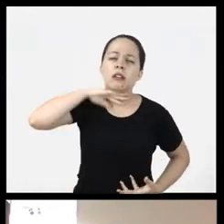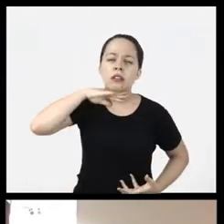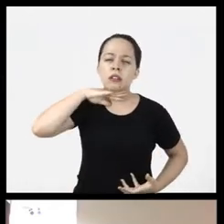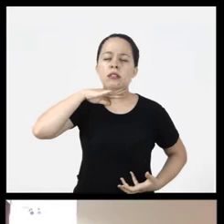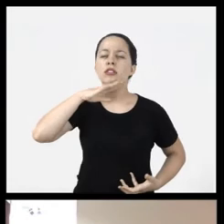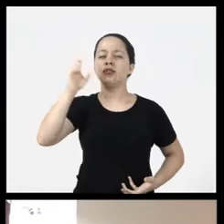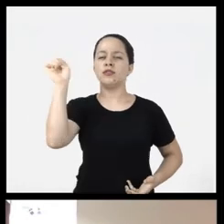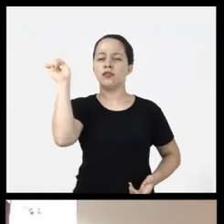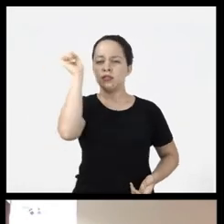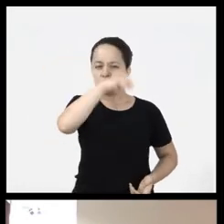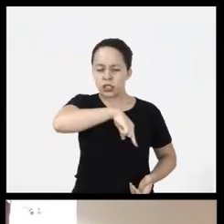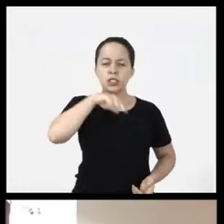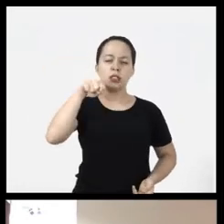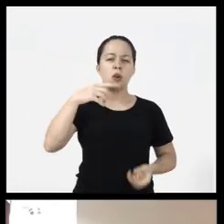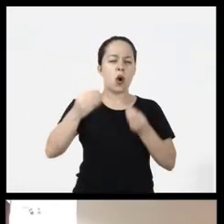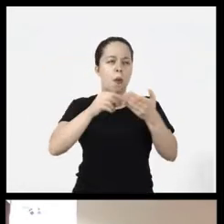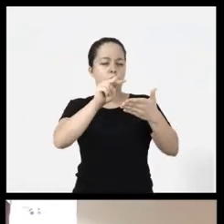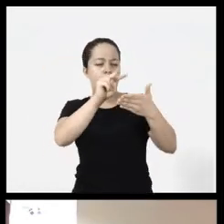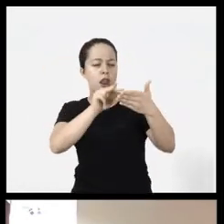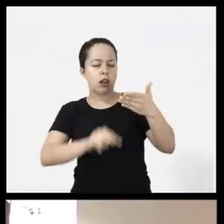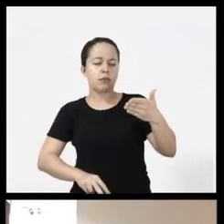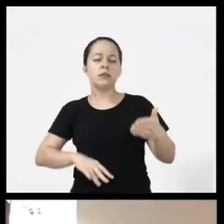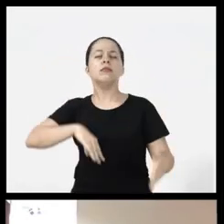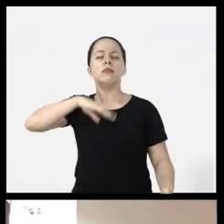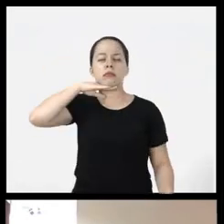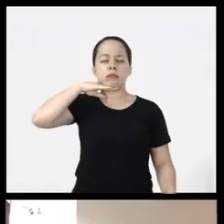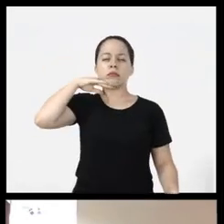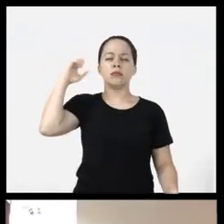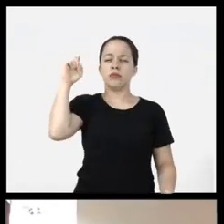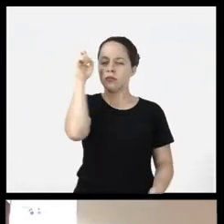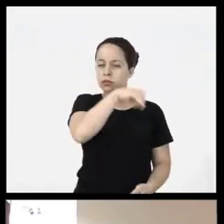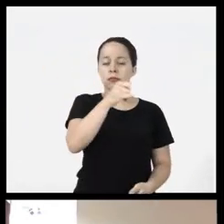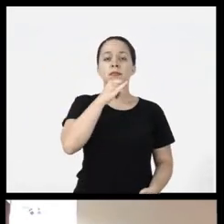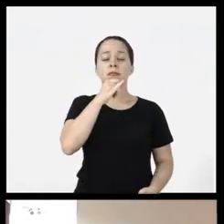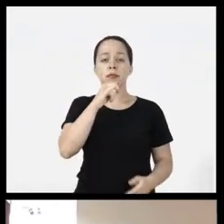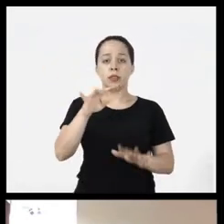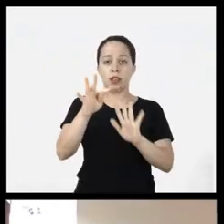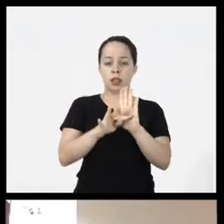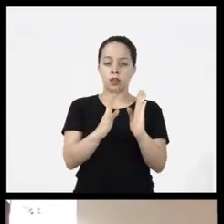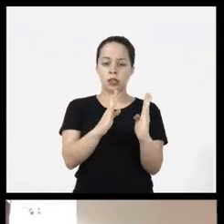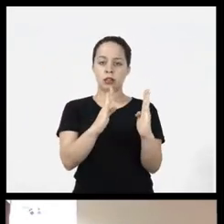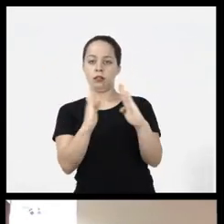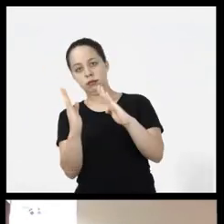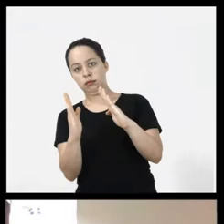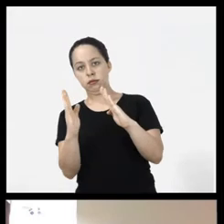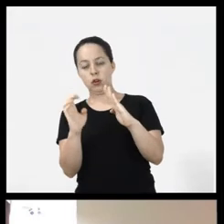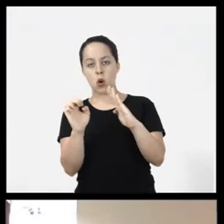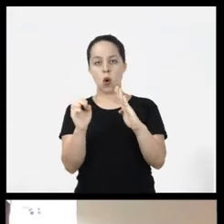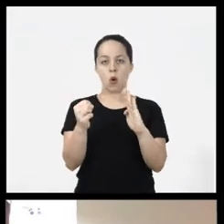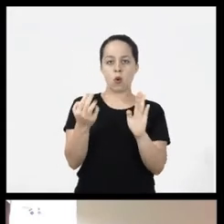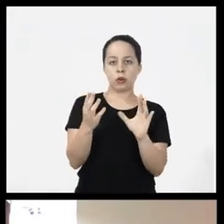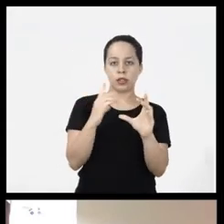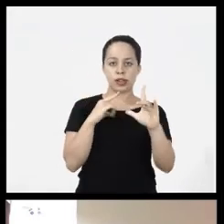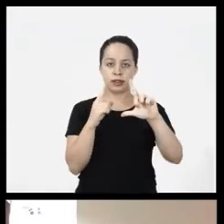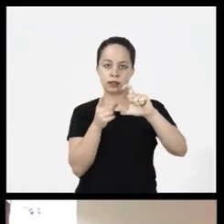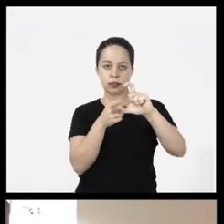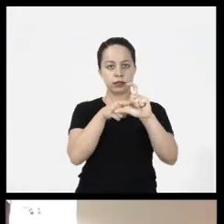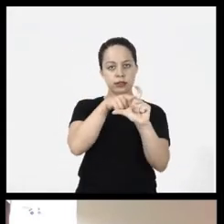and being difficult to read so I avoid the italic cursive font and several types of